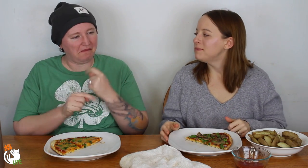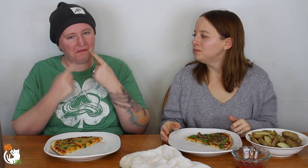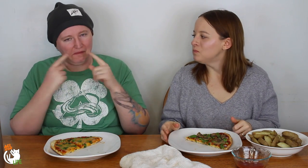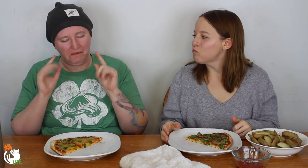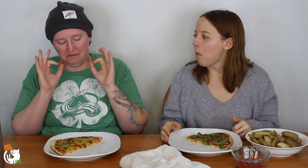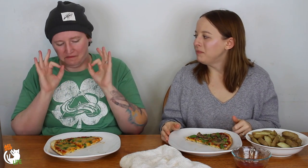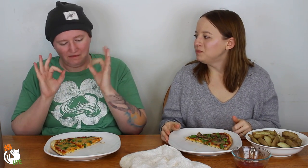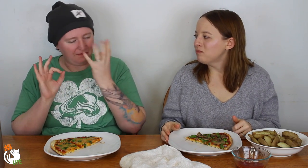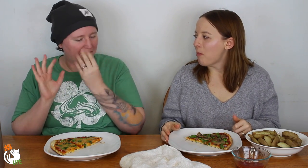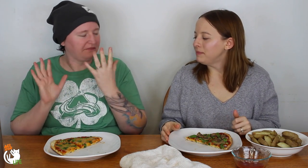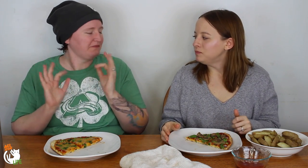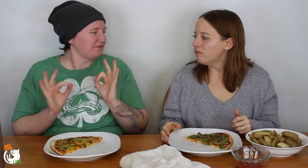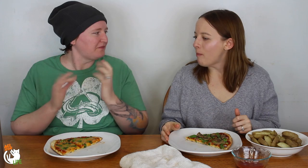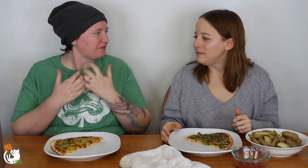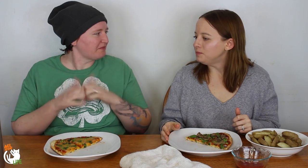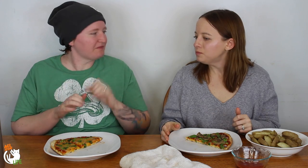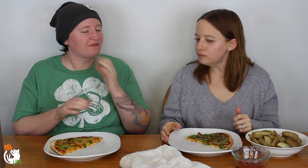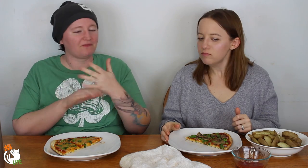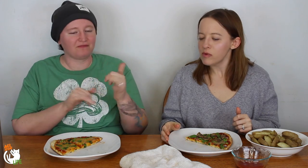So finally got it, wonderful. It all worked out.